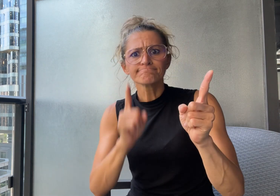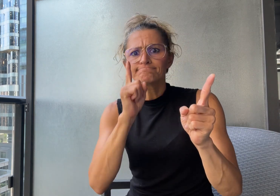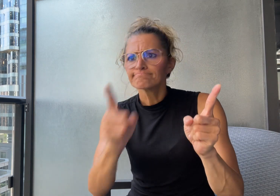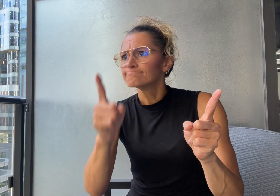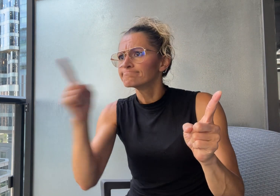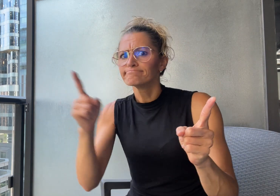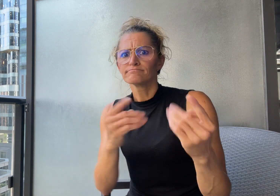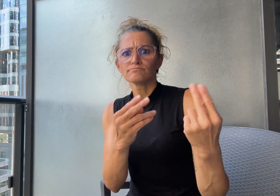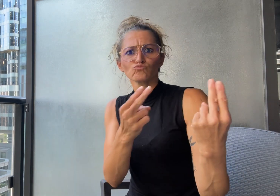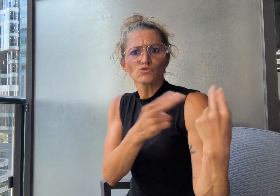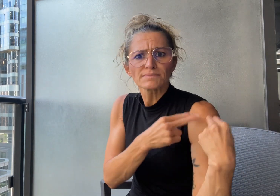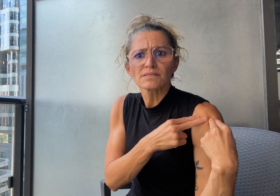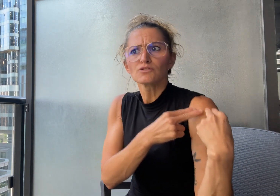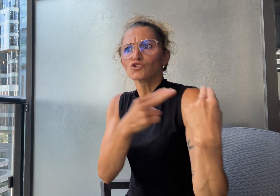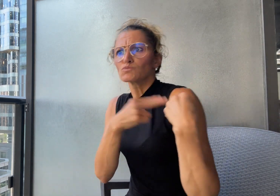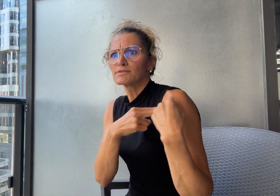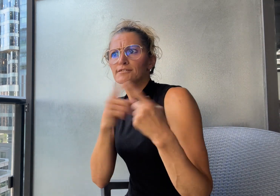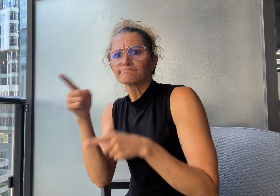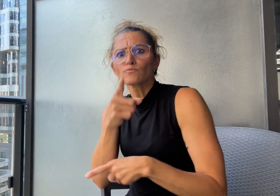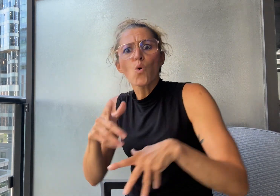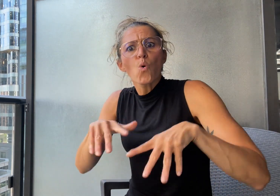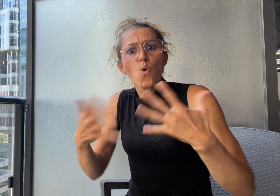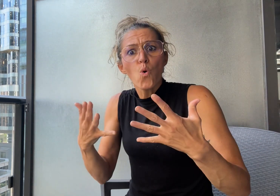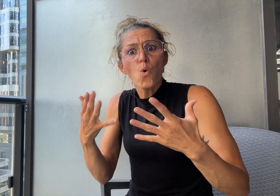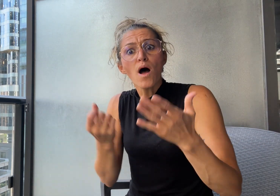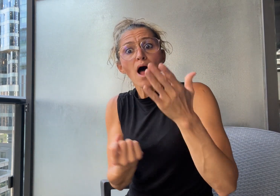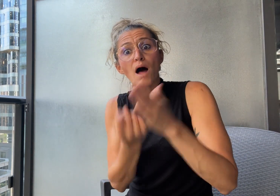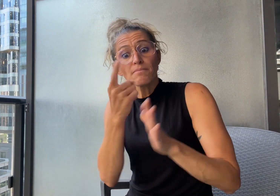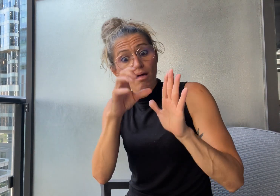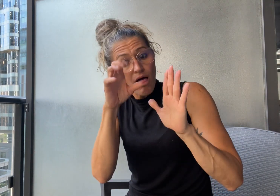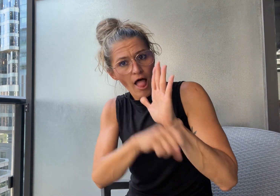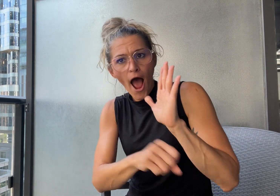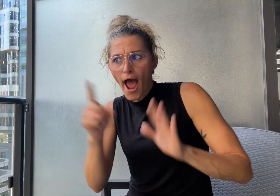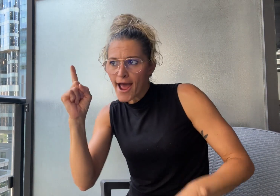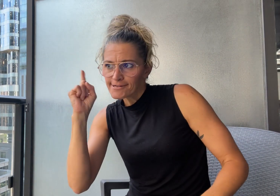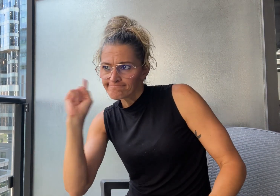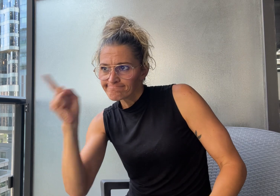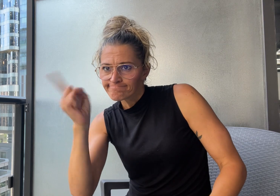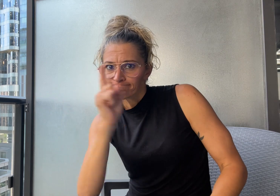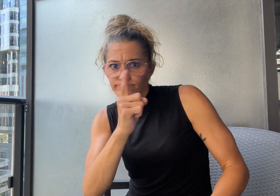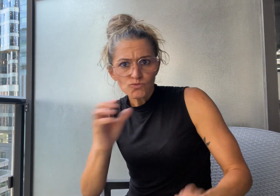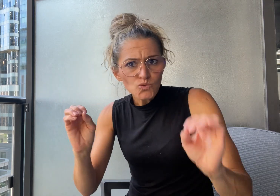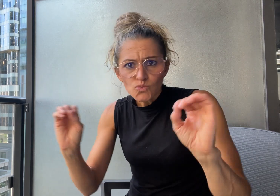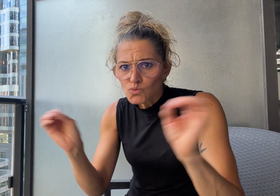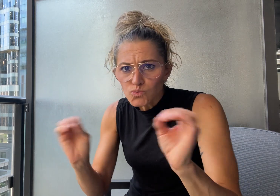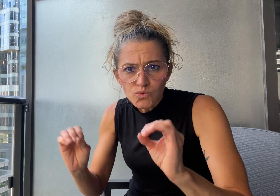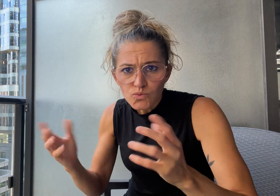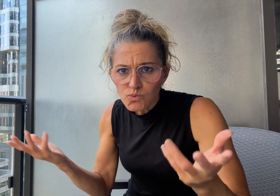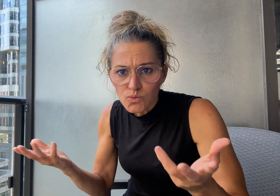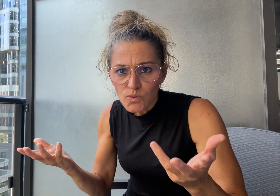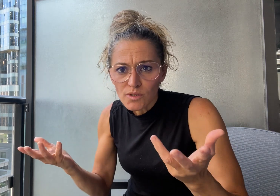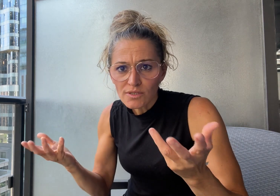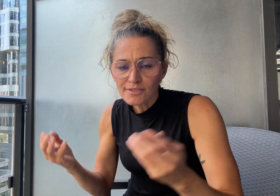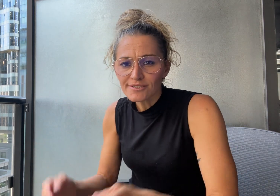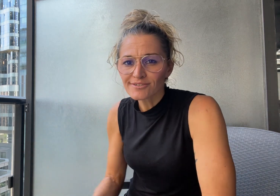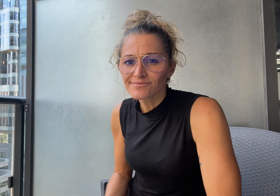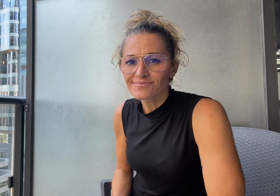is no clear line of responsibility or accountability.